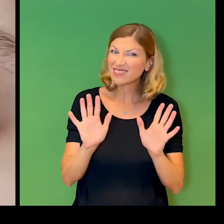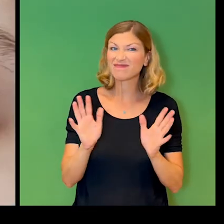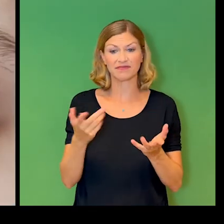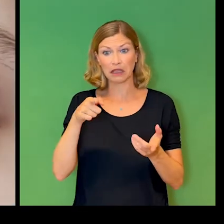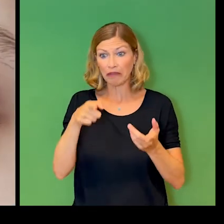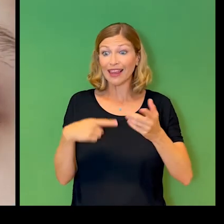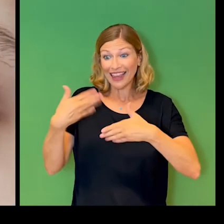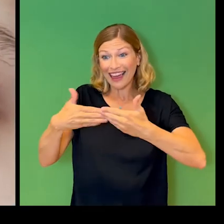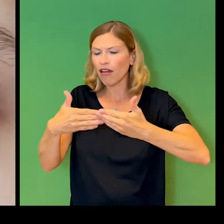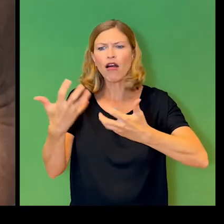if it's not?